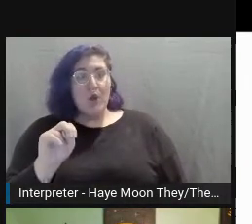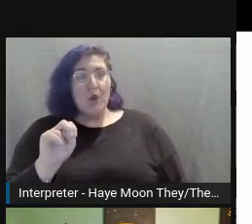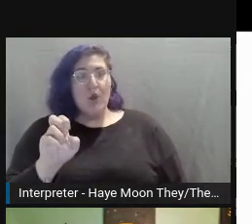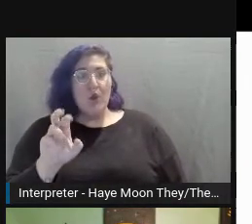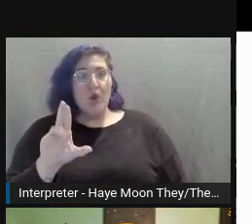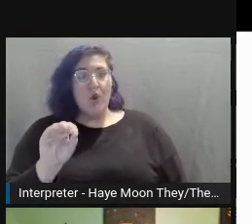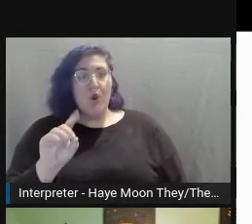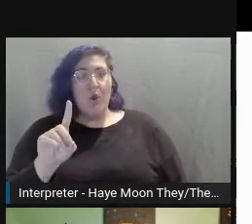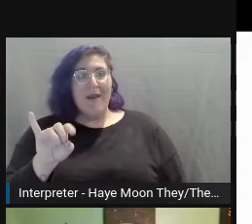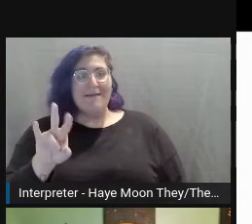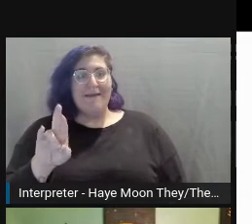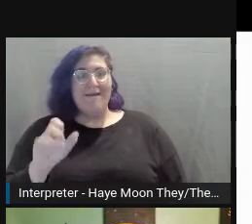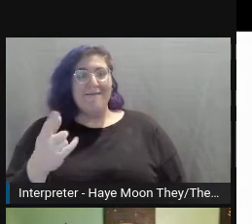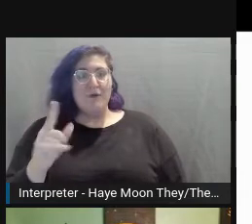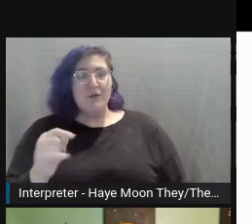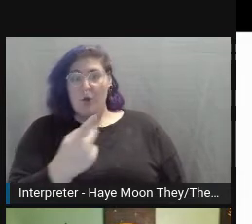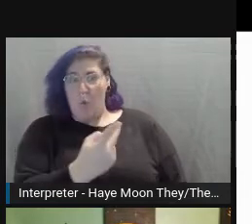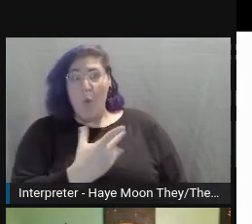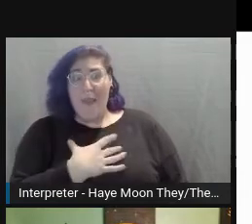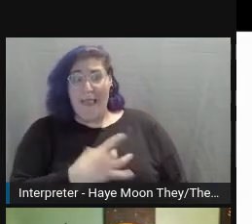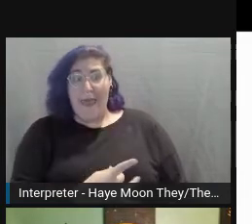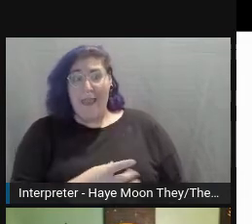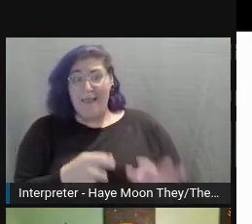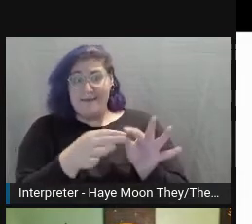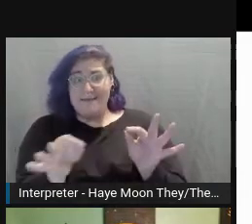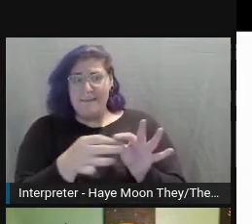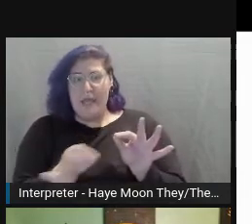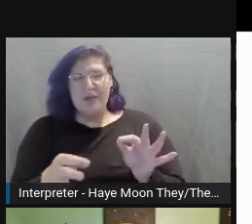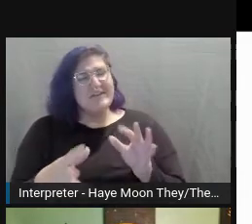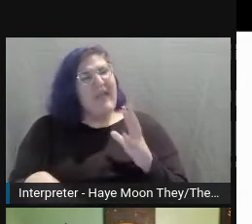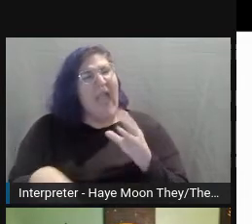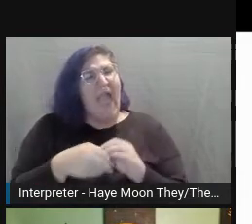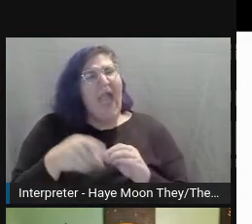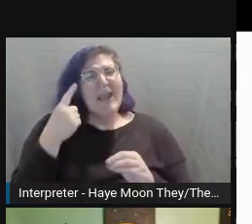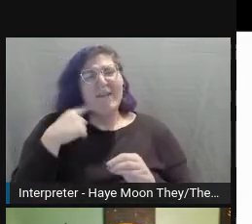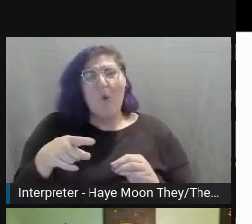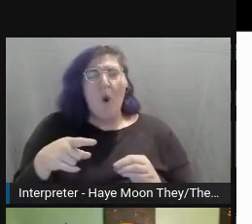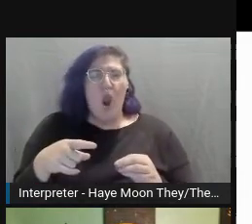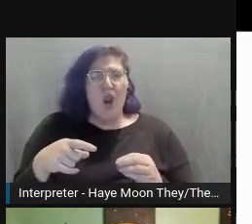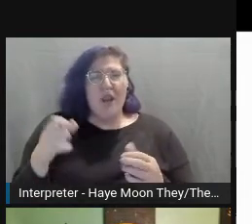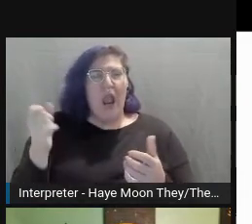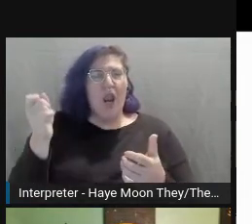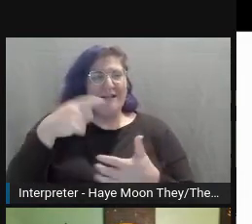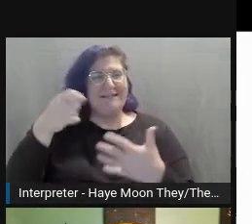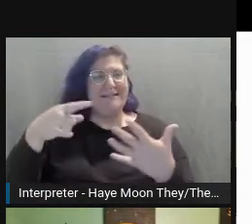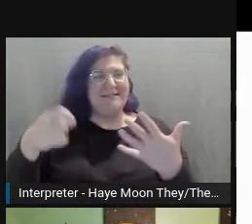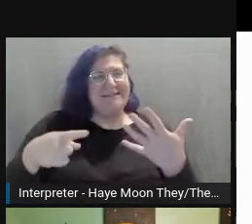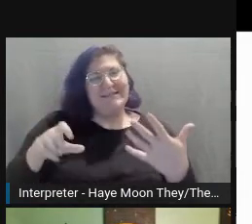It's just this sensory thing, I guess, that we like to have both of those going on, where we can see the words and be able